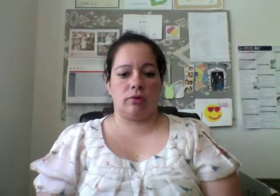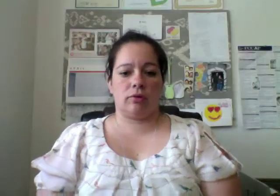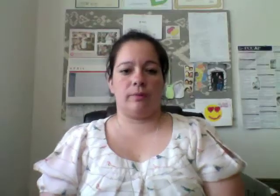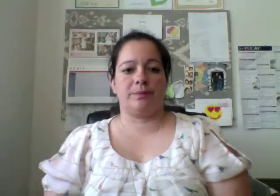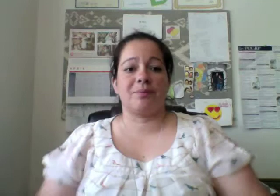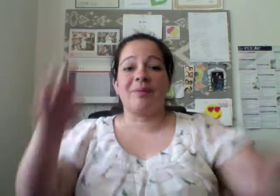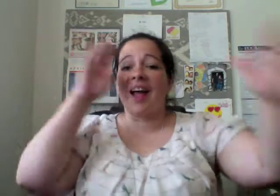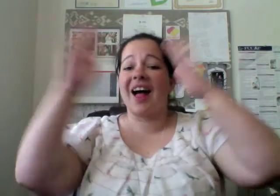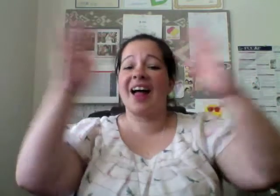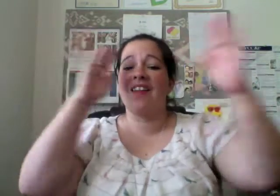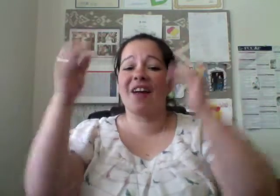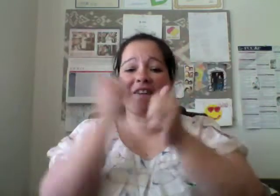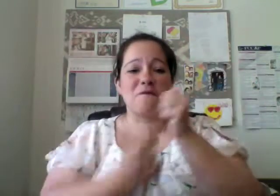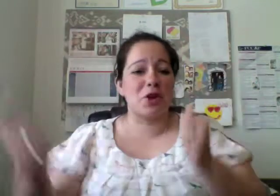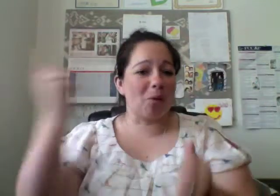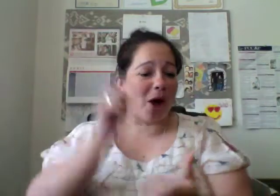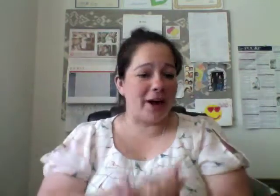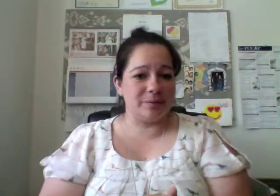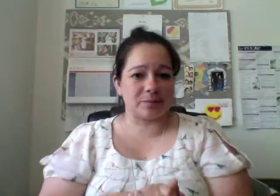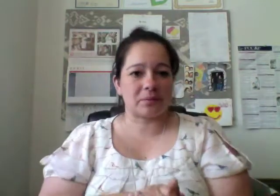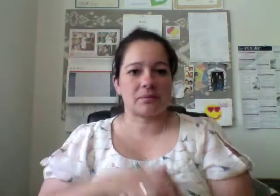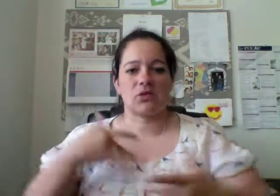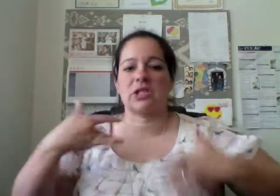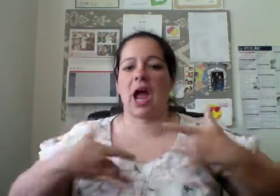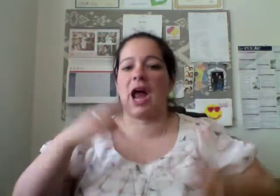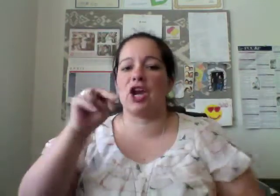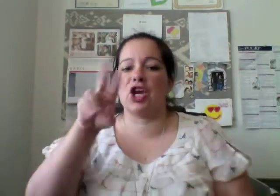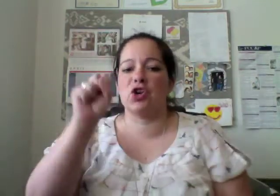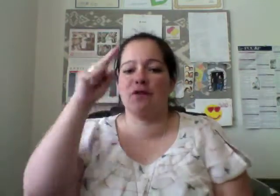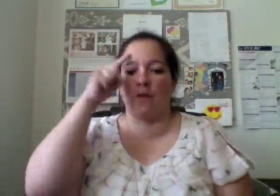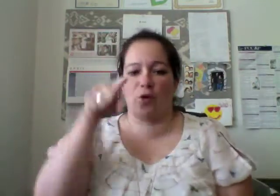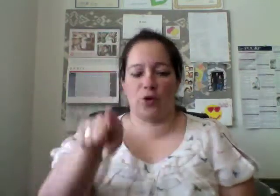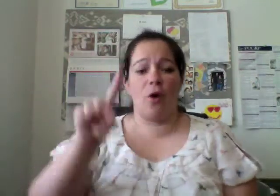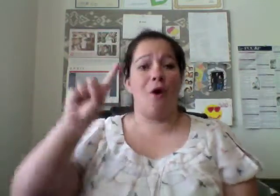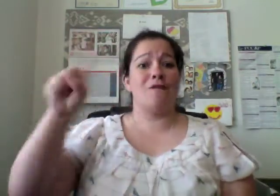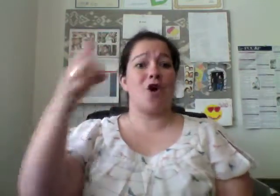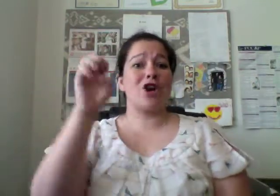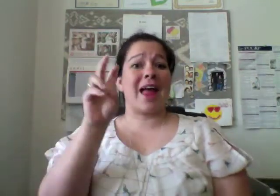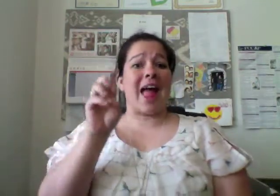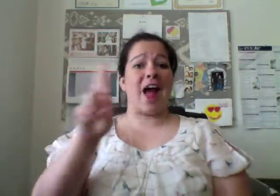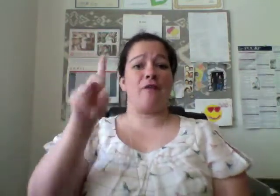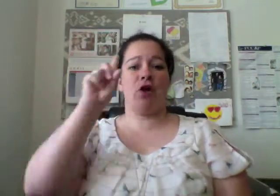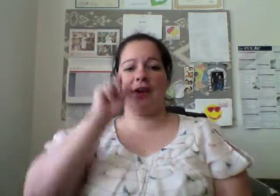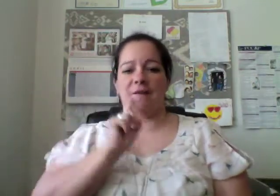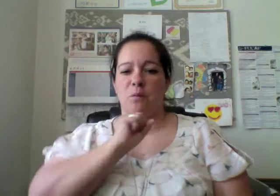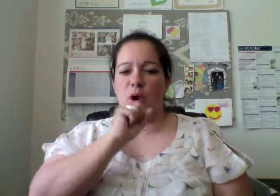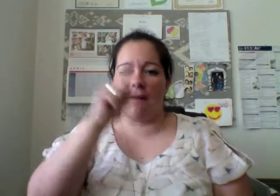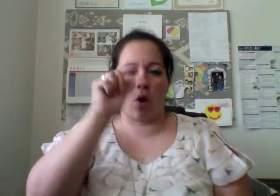Hello Everyone! We have exciting news for you! (What?) First ever Deaf Prom for all Deaf and Hard of Hearing